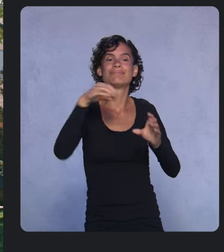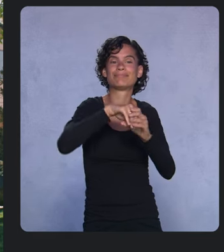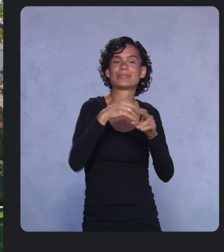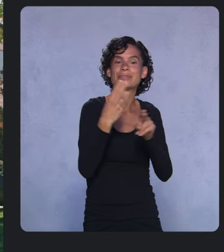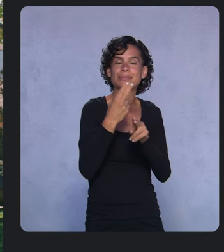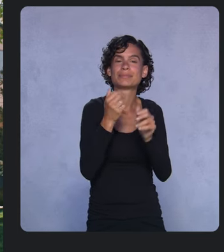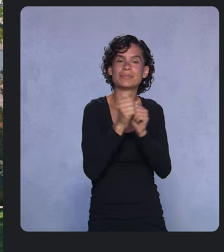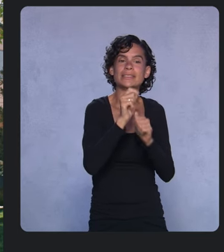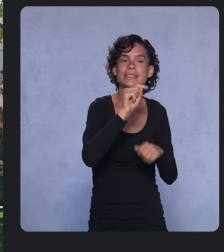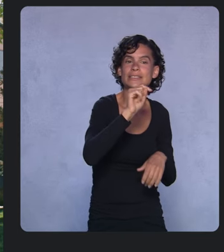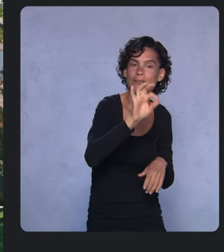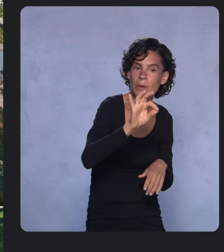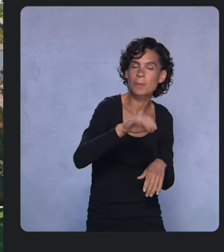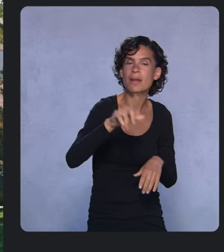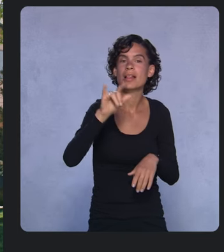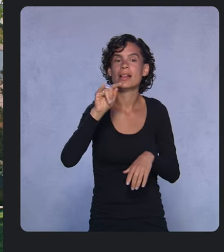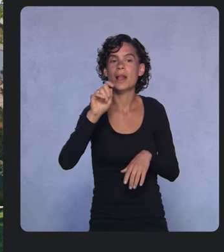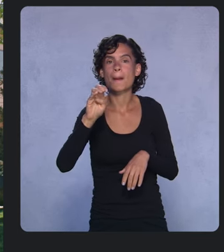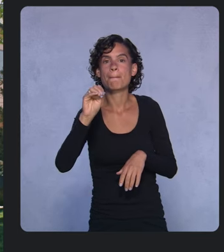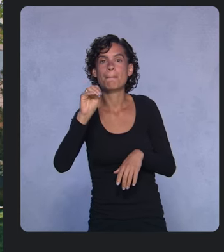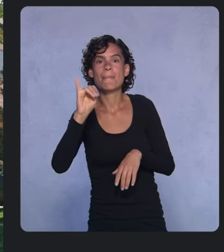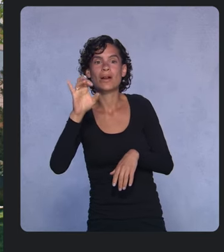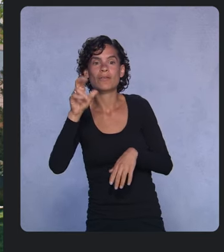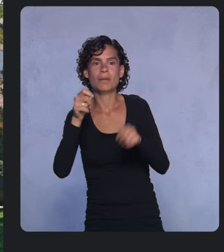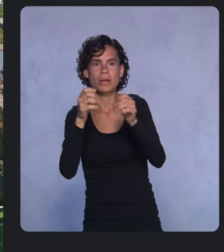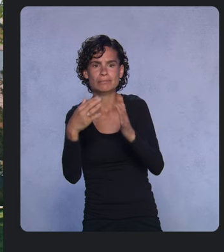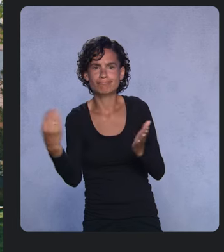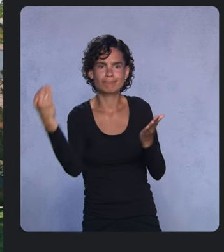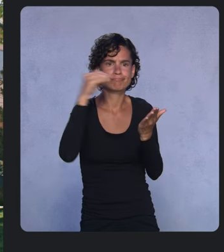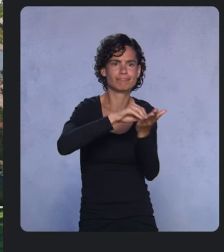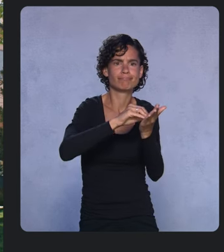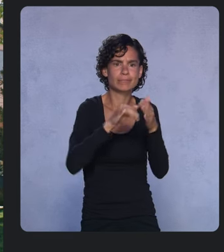to a tiny board directly from your browser without installing software.